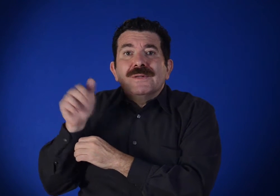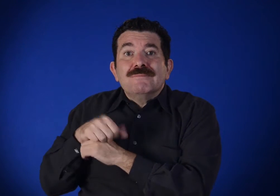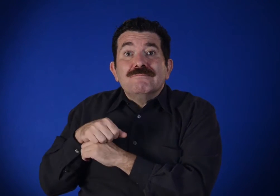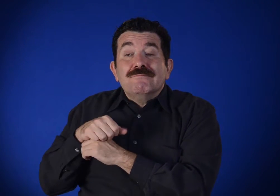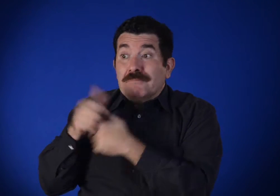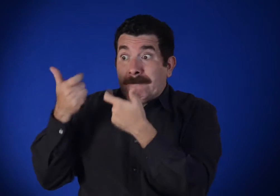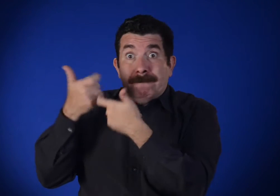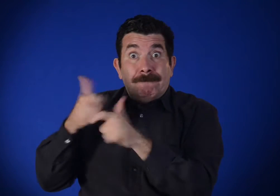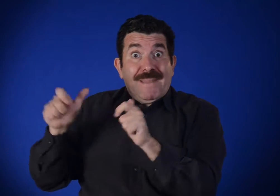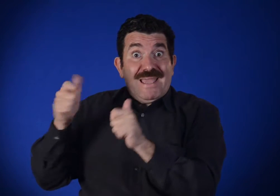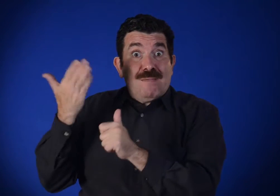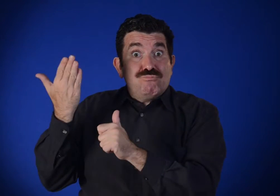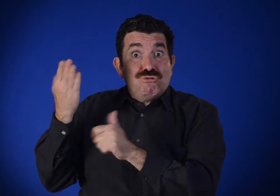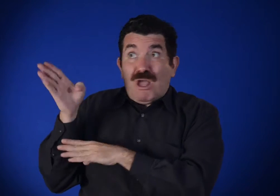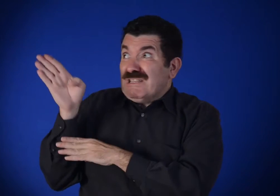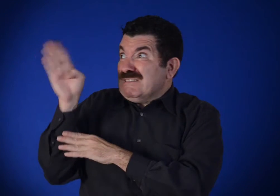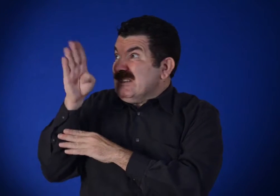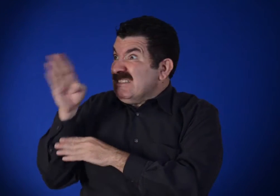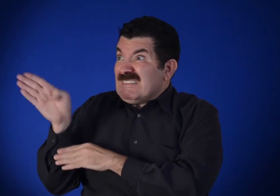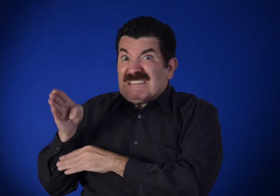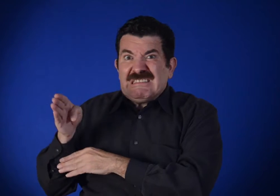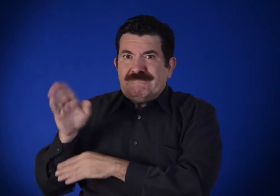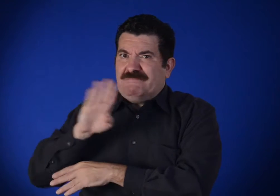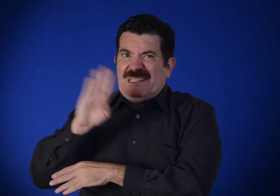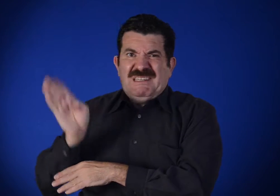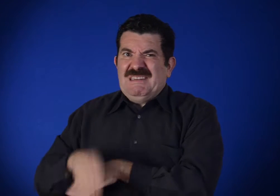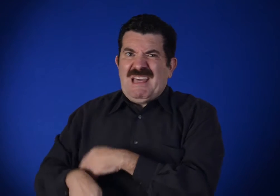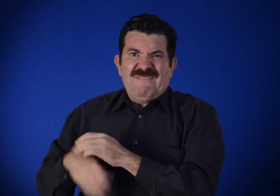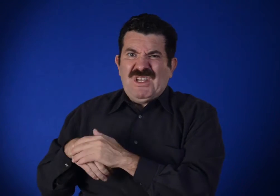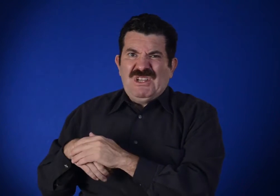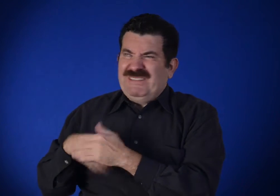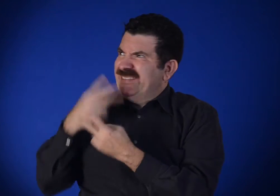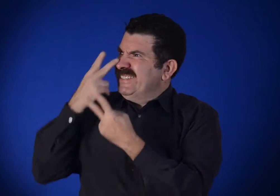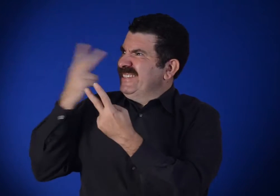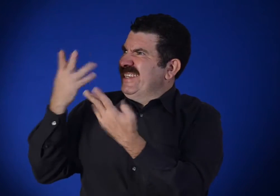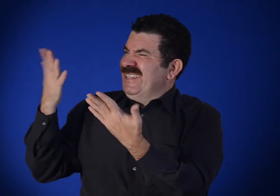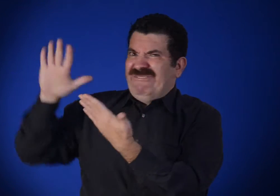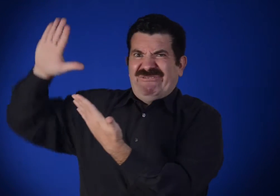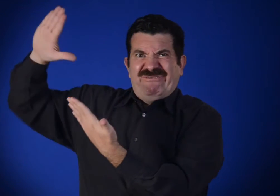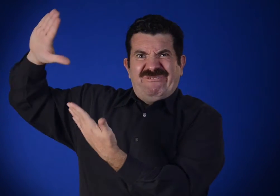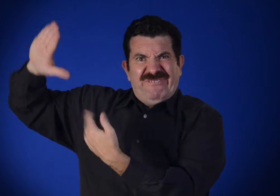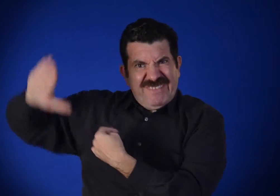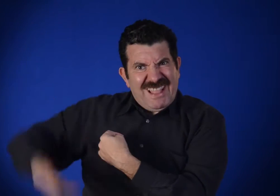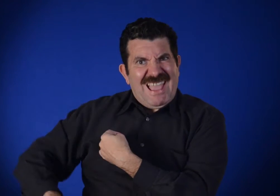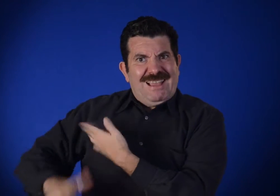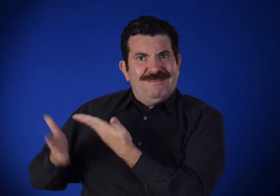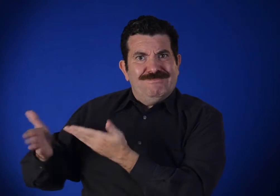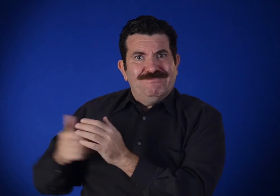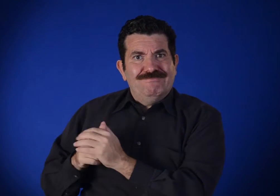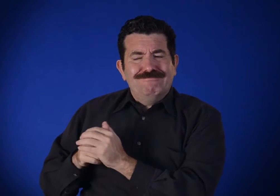There are no big, flat areas at all.